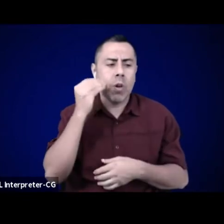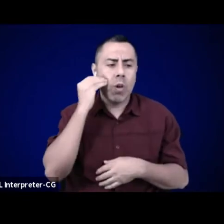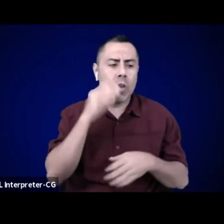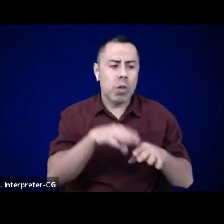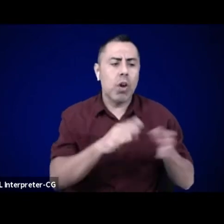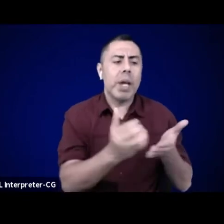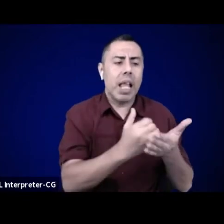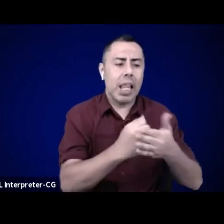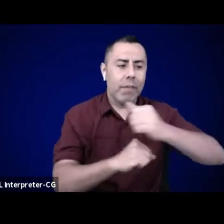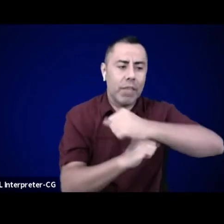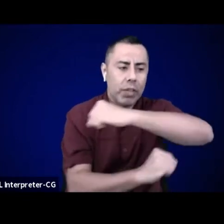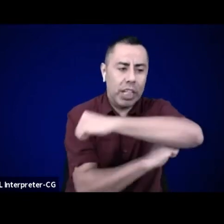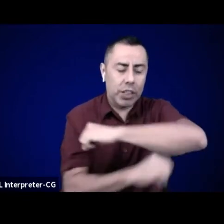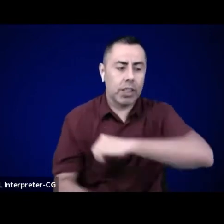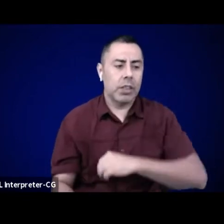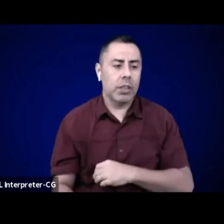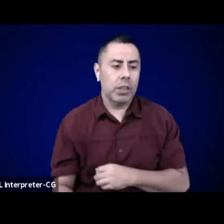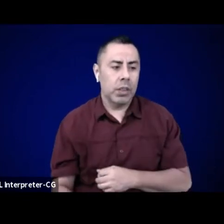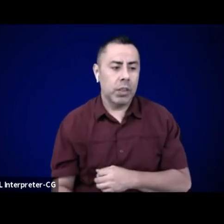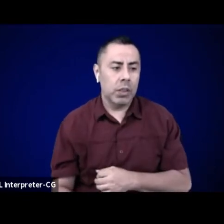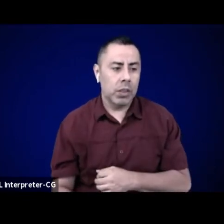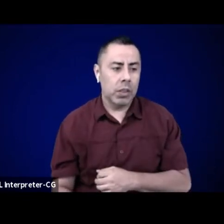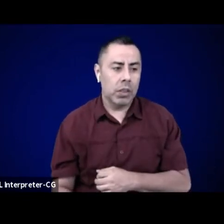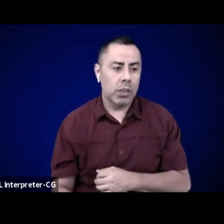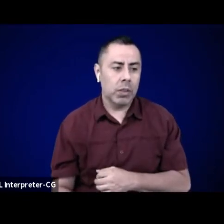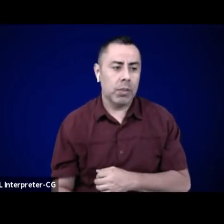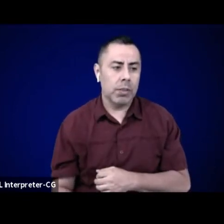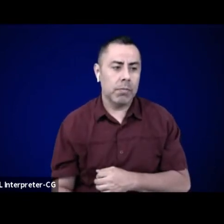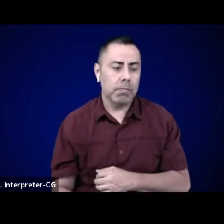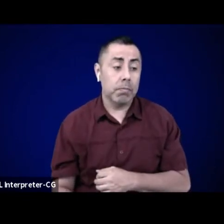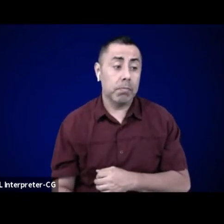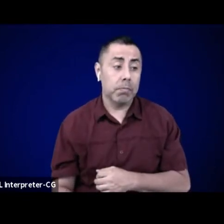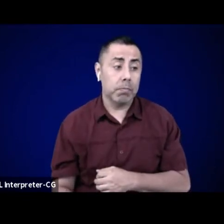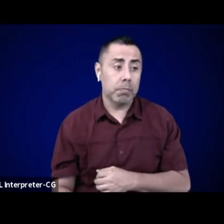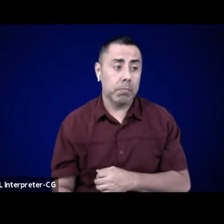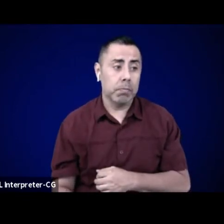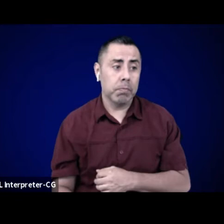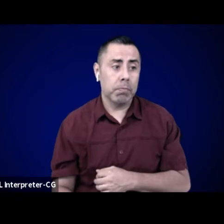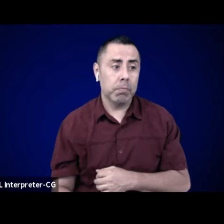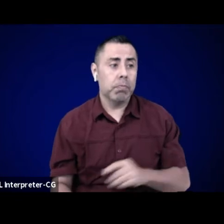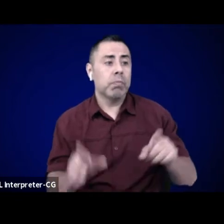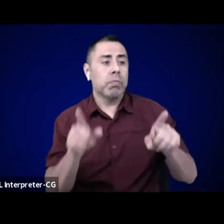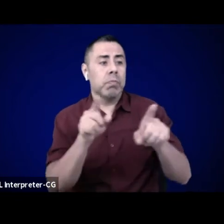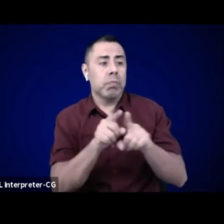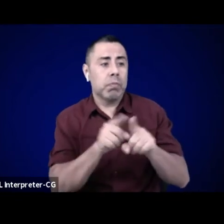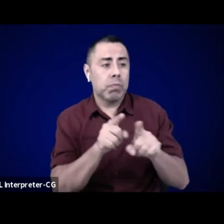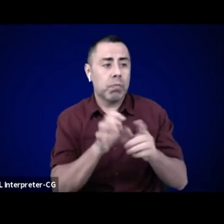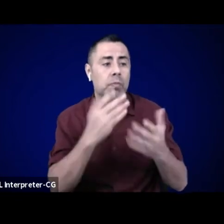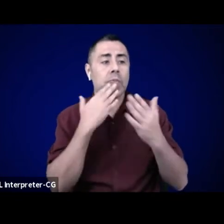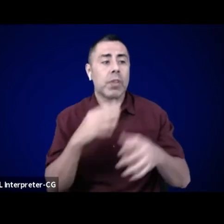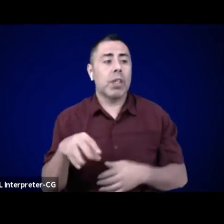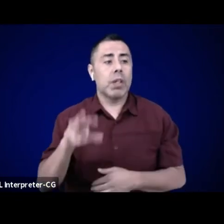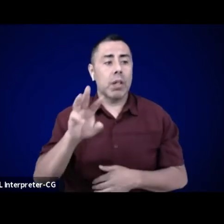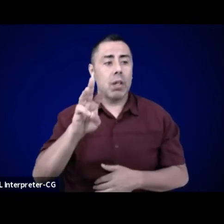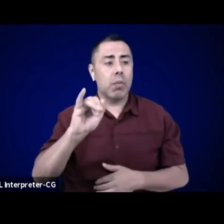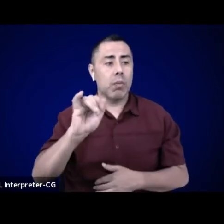from grantmakers in the arts and the William and Flora Hewlett Foundation. As well as funds from sending partners,